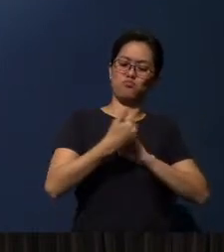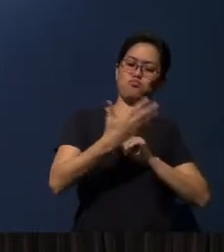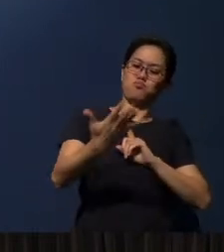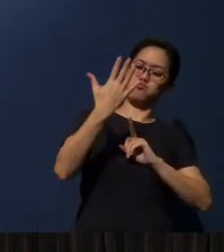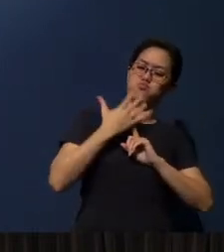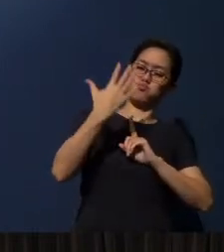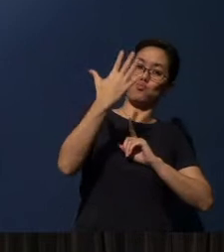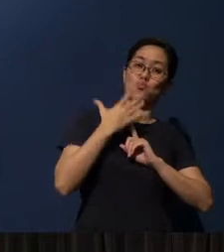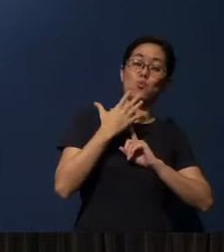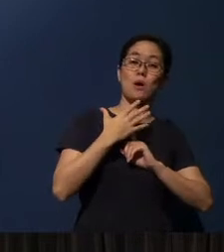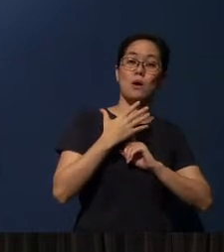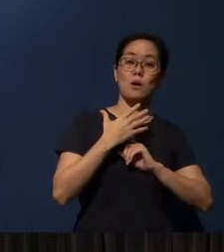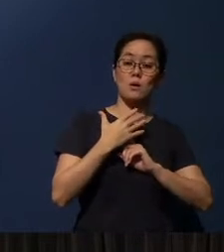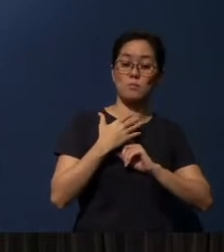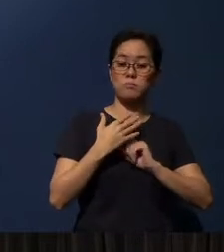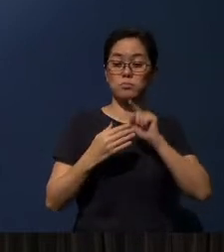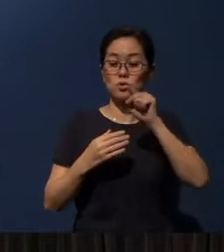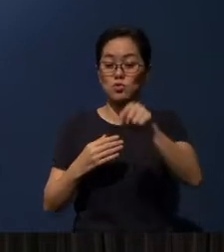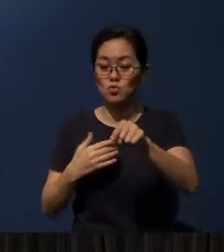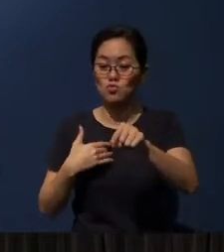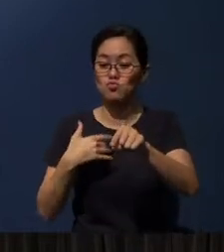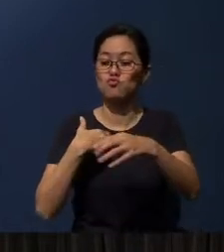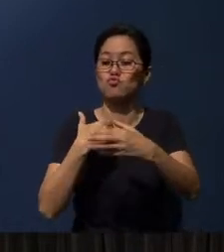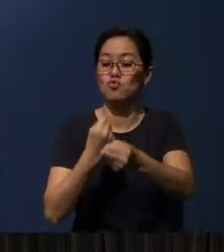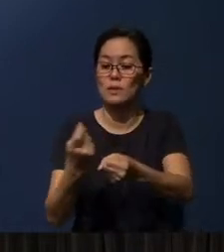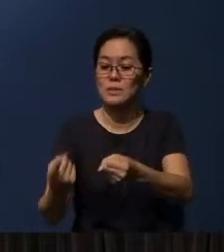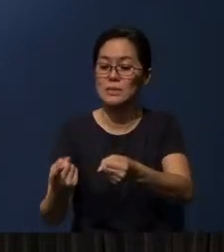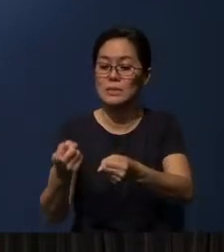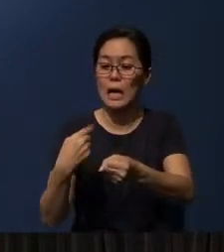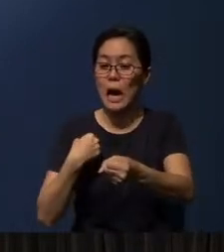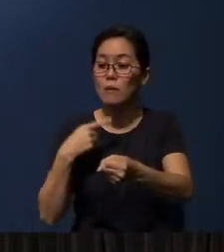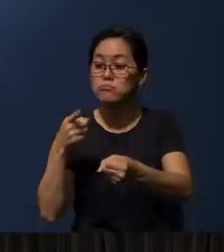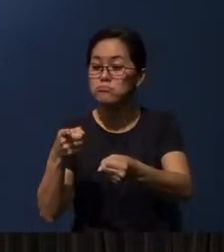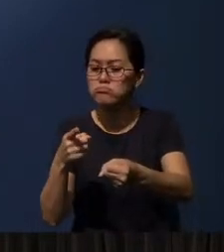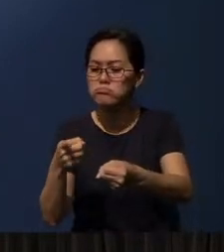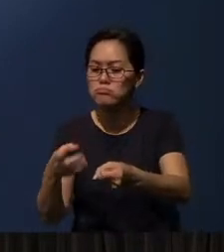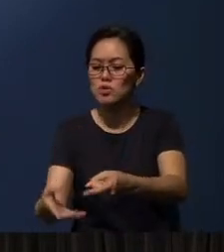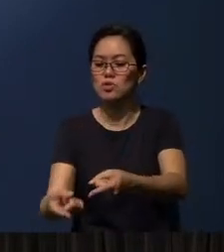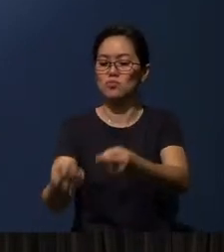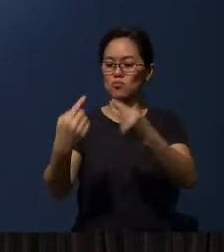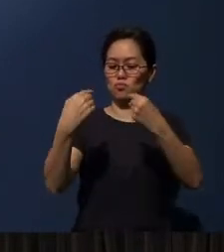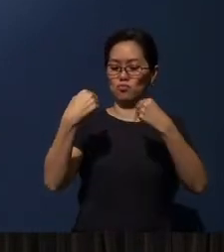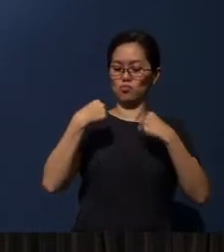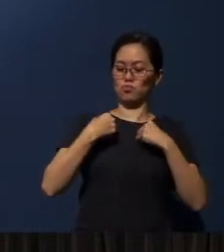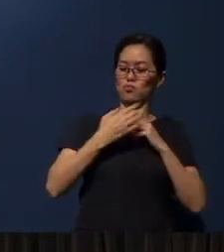by the person who is being trusted, that, “I am able to persuade you to have